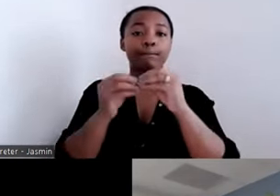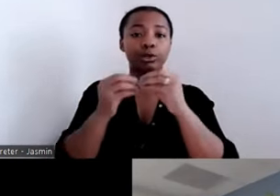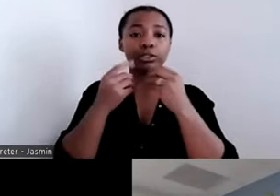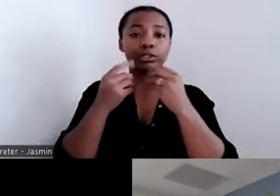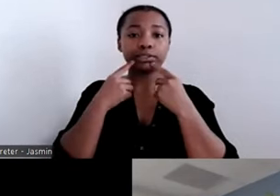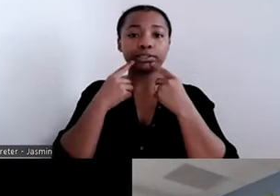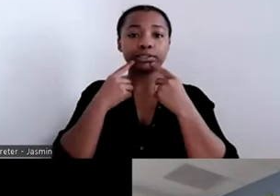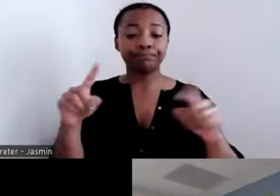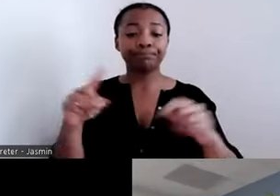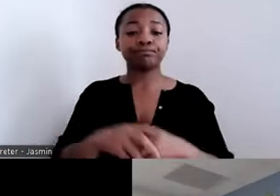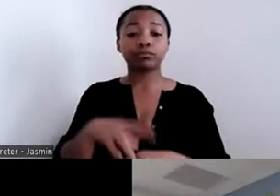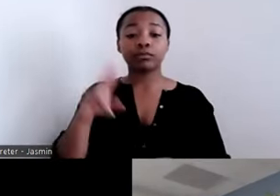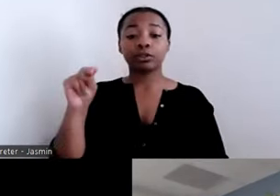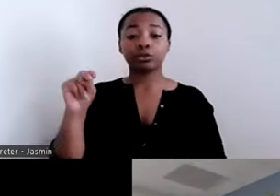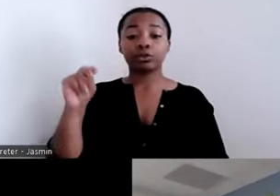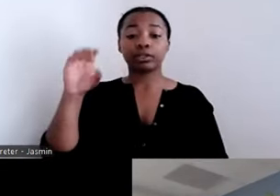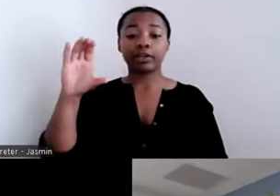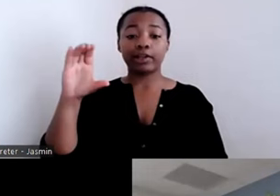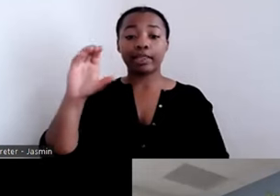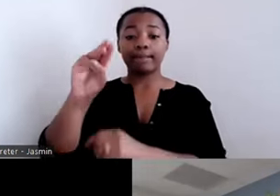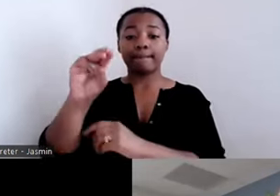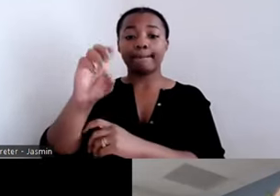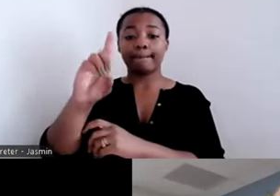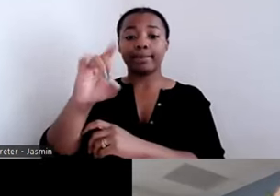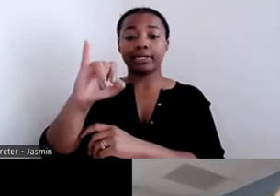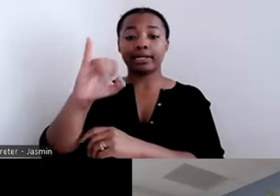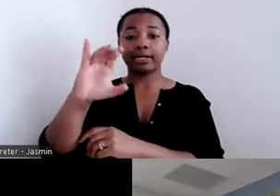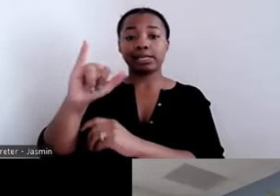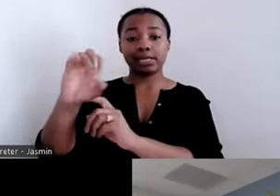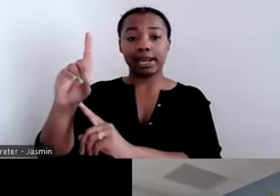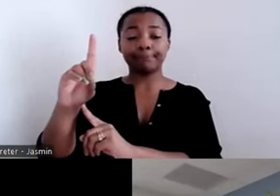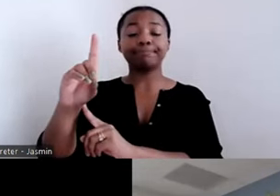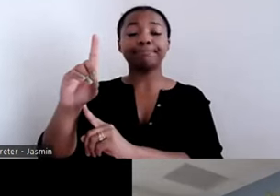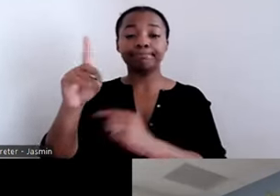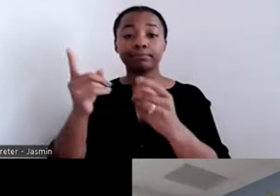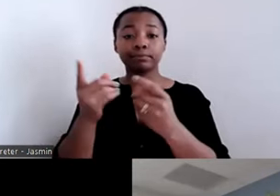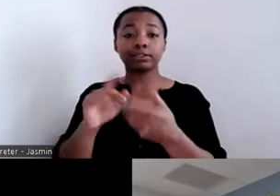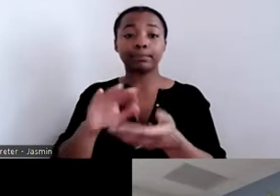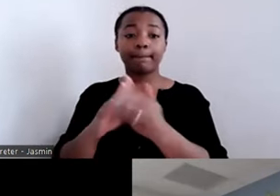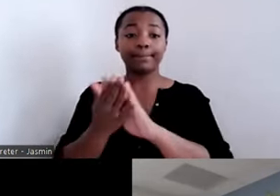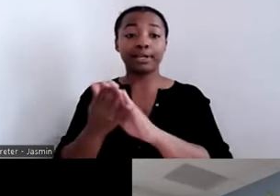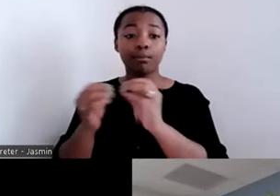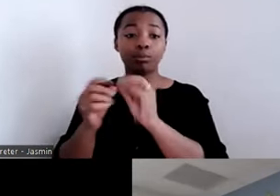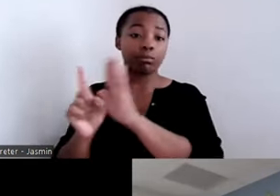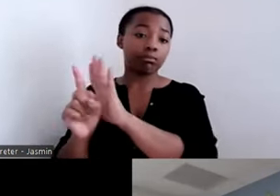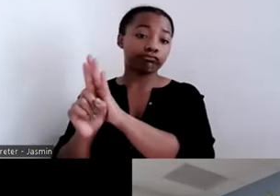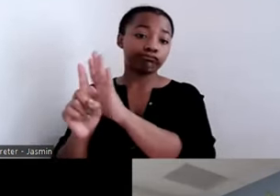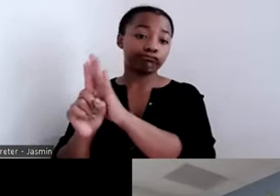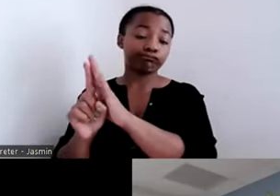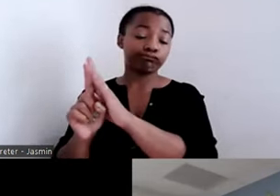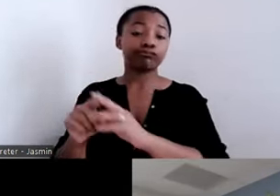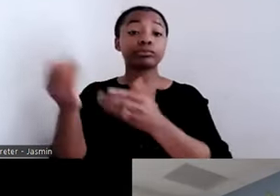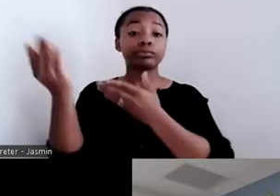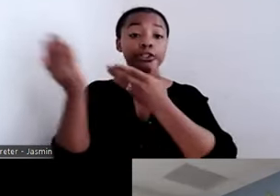progress on incorporating some of this language in Medicaid service definitions. And